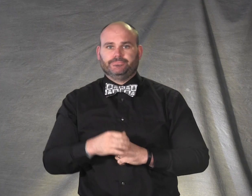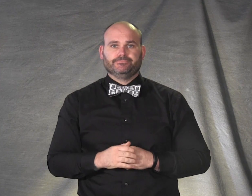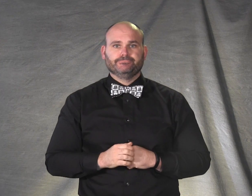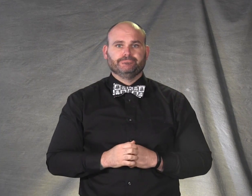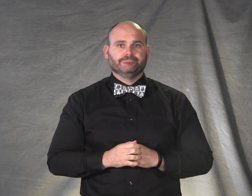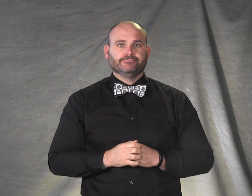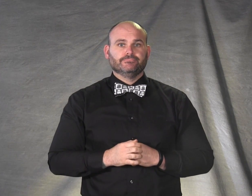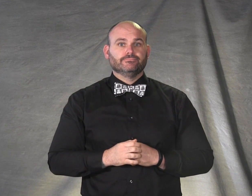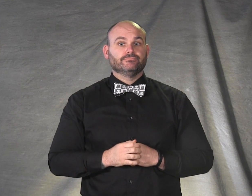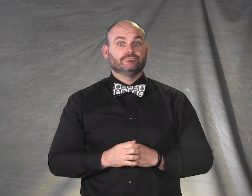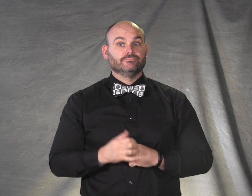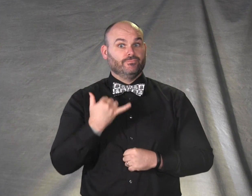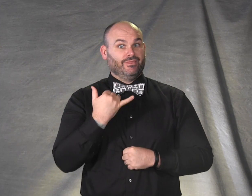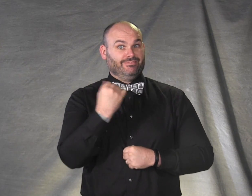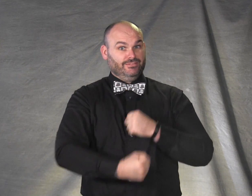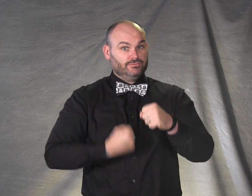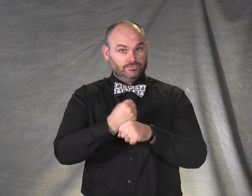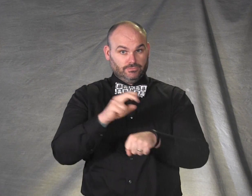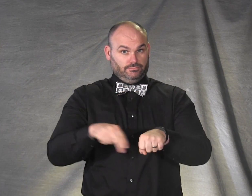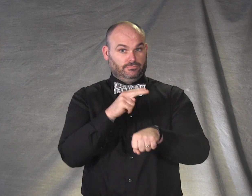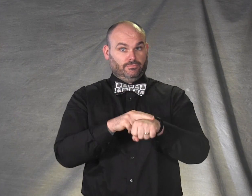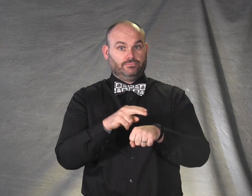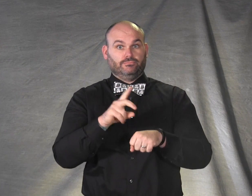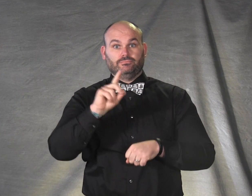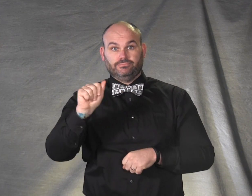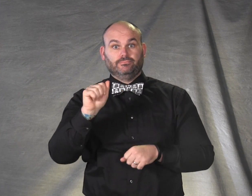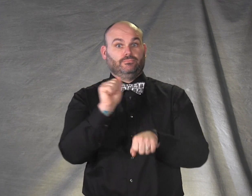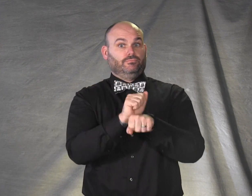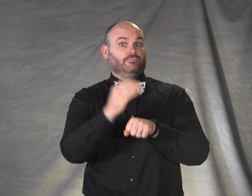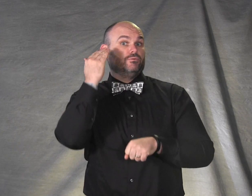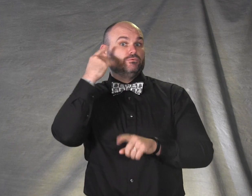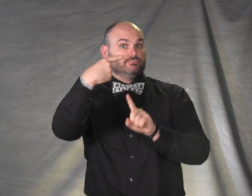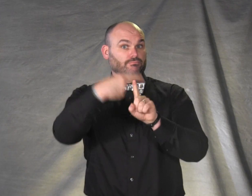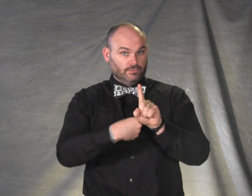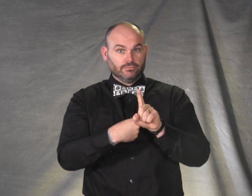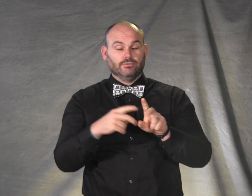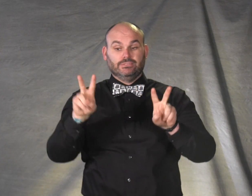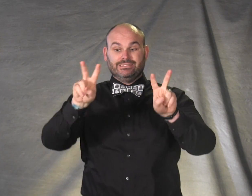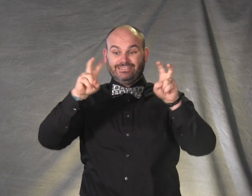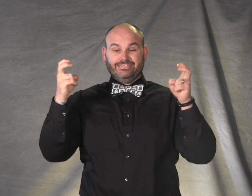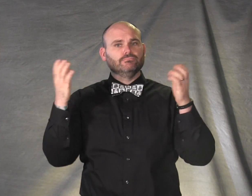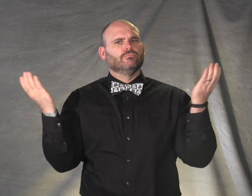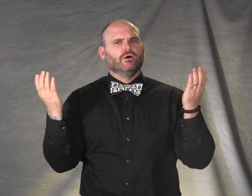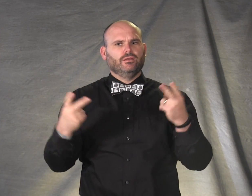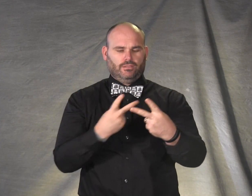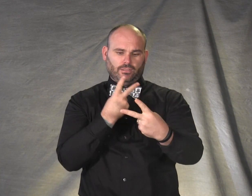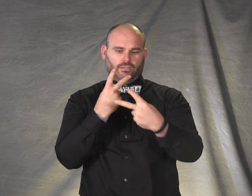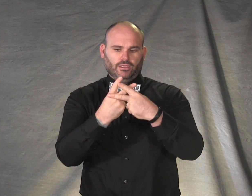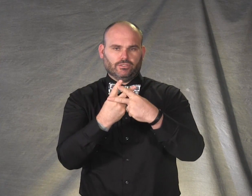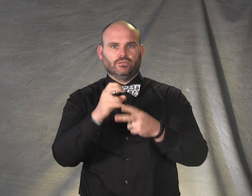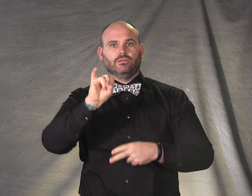This year’s National Disability Employment Awareness Month theme